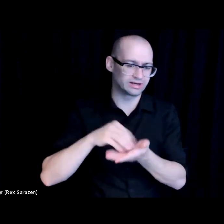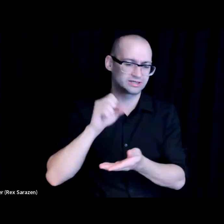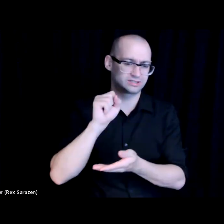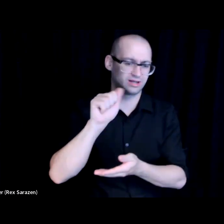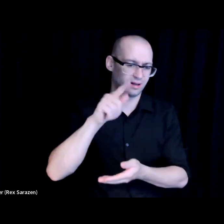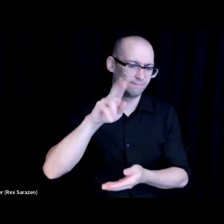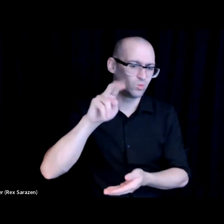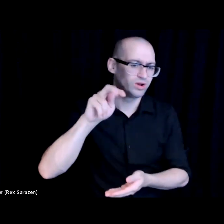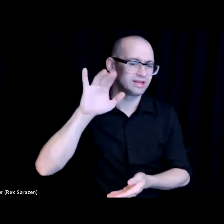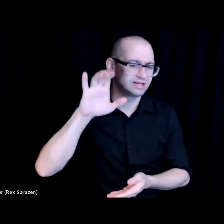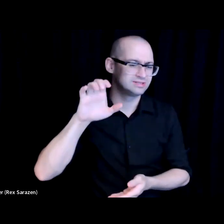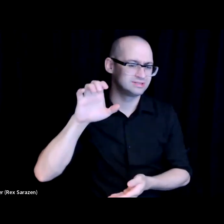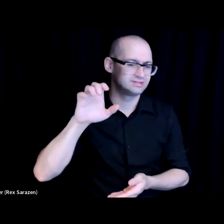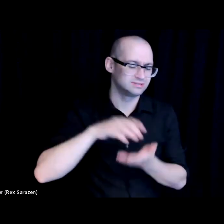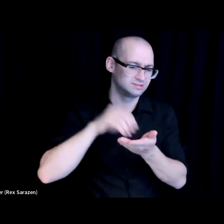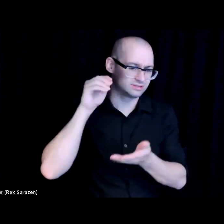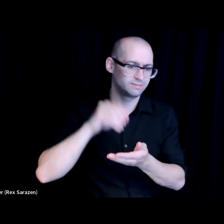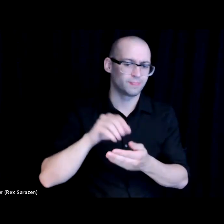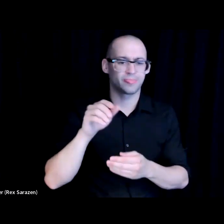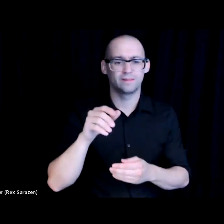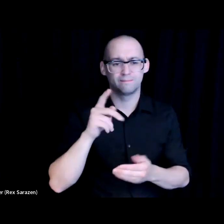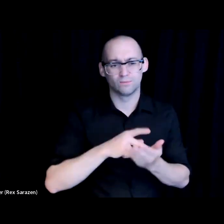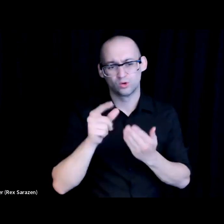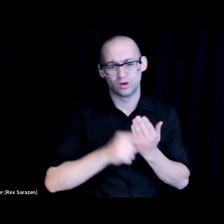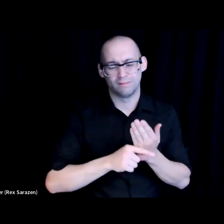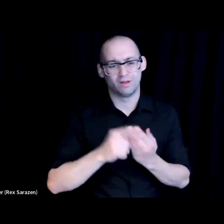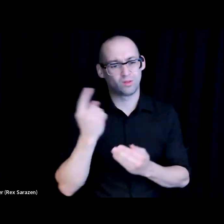I’m not mistaken with the second register pre apprenticeship program in the entire state